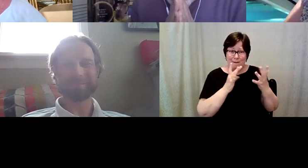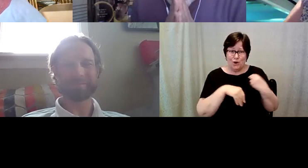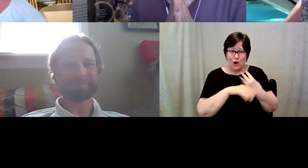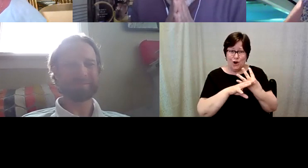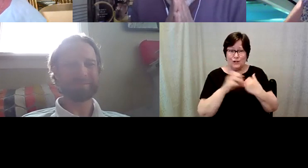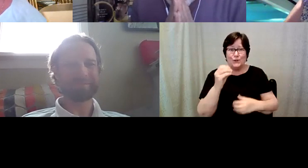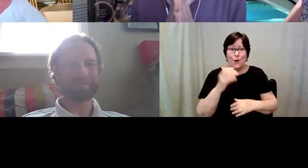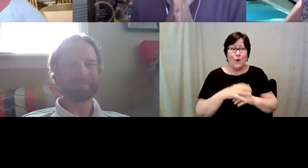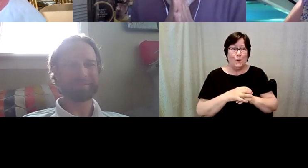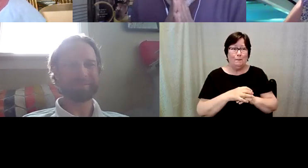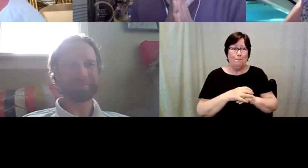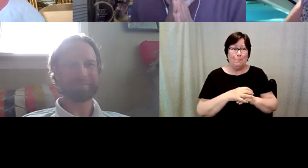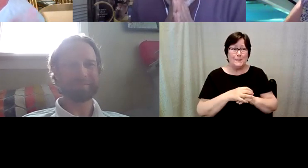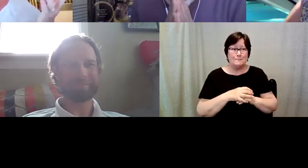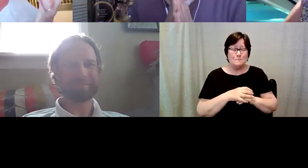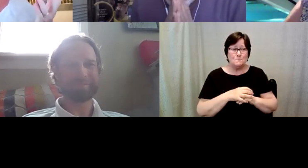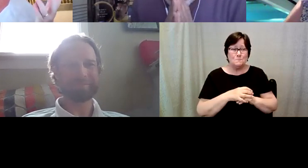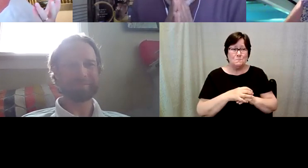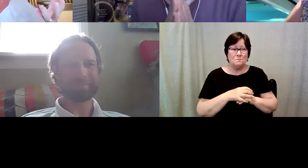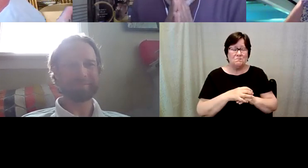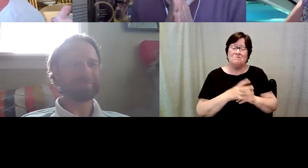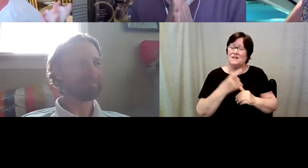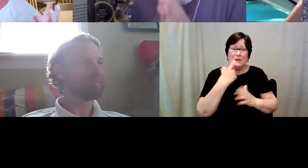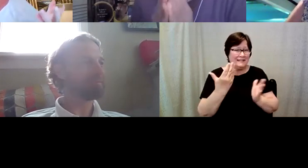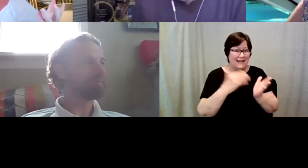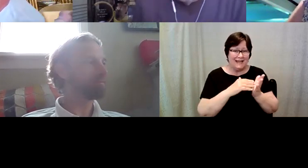Kelly Redder: I just want to say again. D. Major Cohen: Thank you, and you.